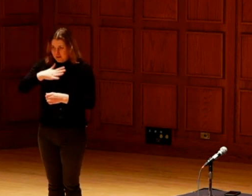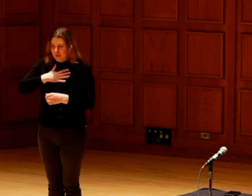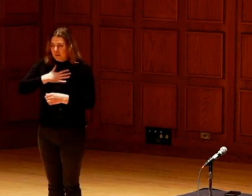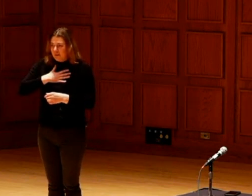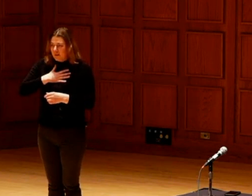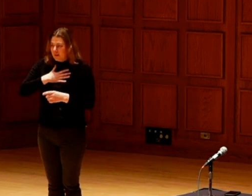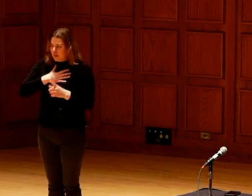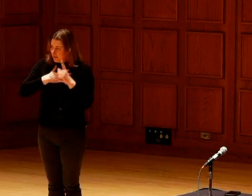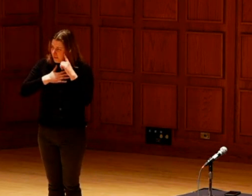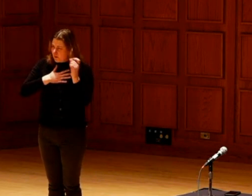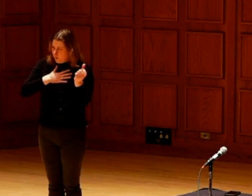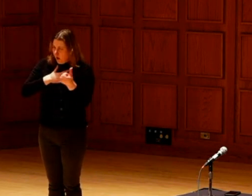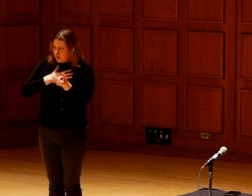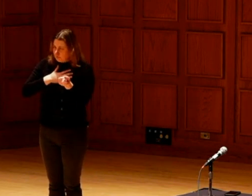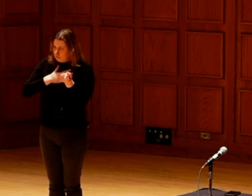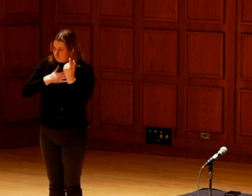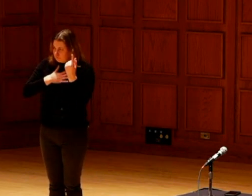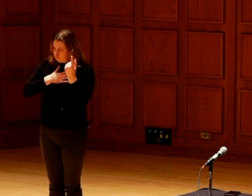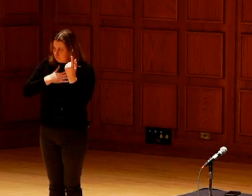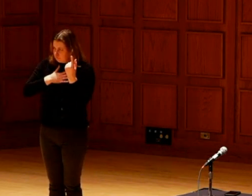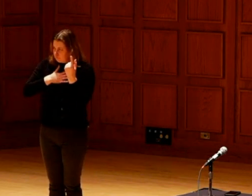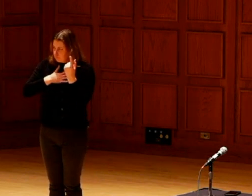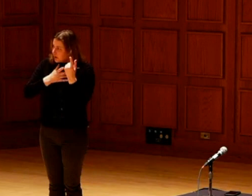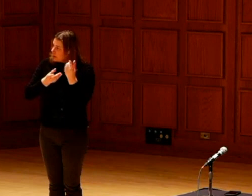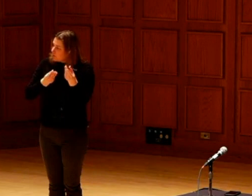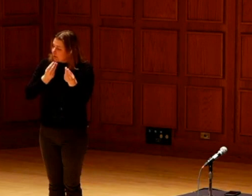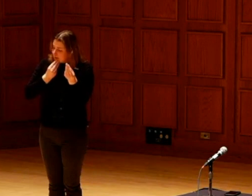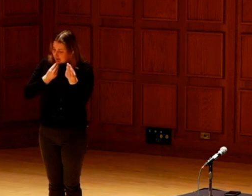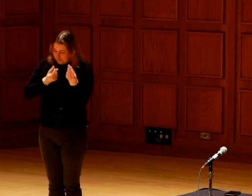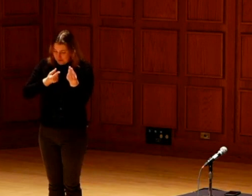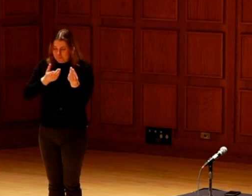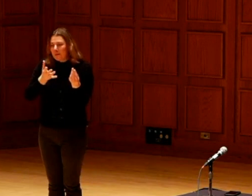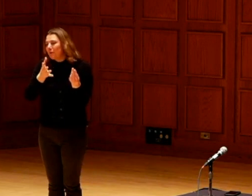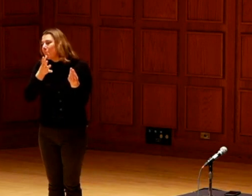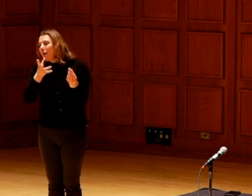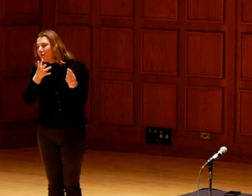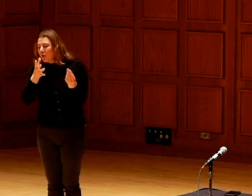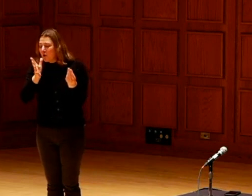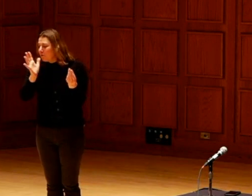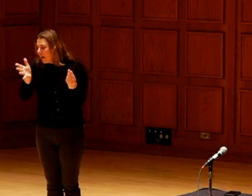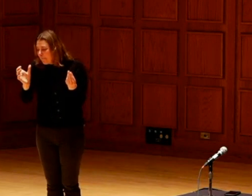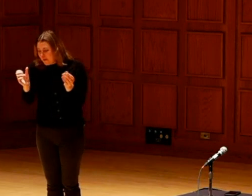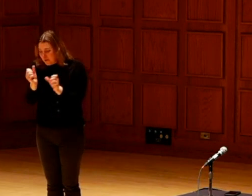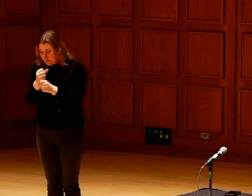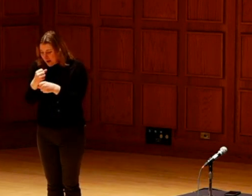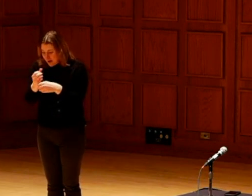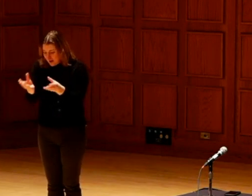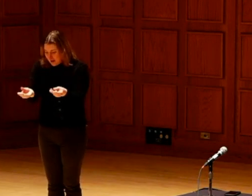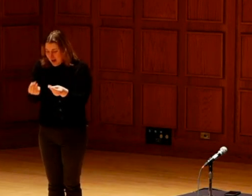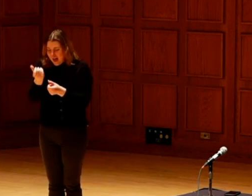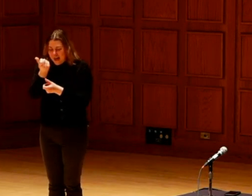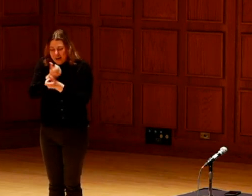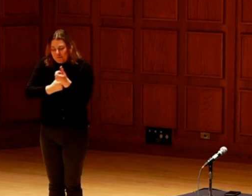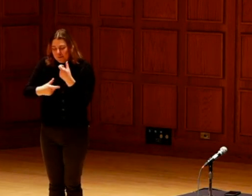your spirit. I think we probably could all relate to that. Where you eat something maybe that your mother or grandmother ate.